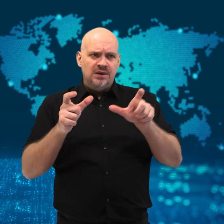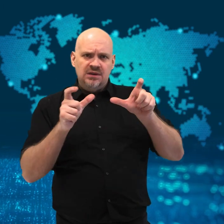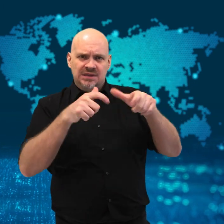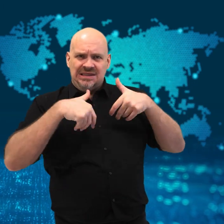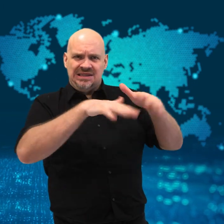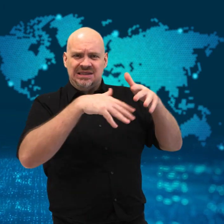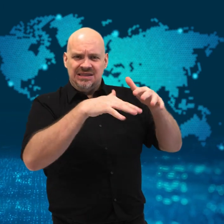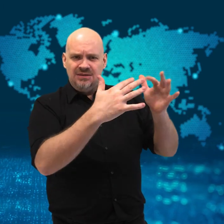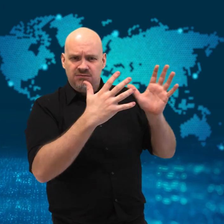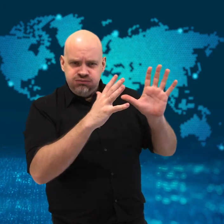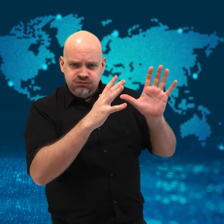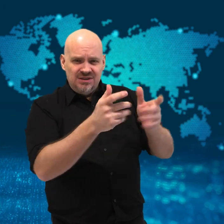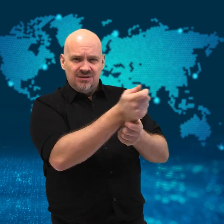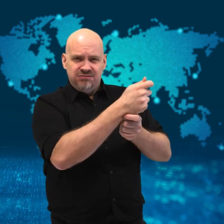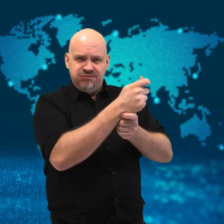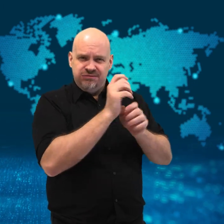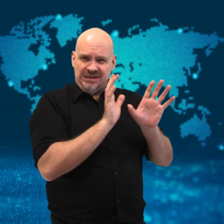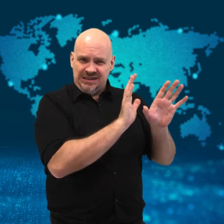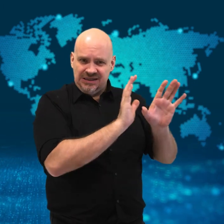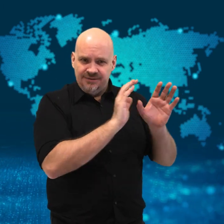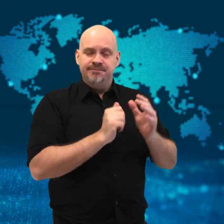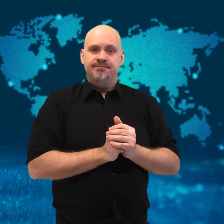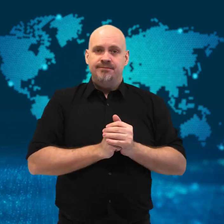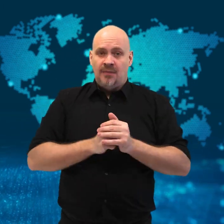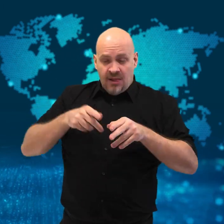The surgery was successful,